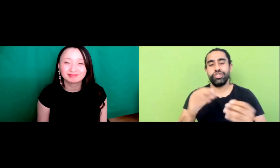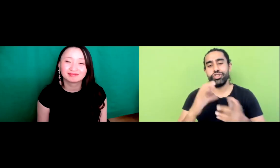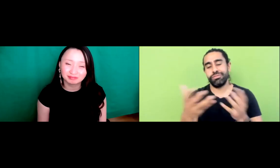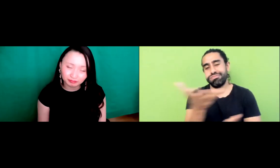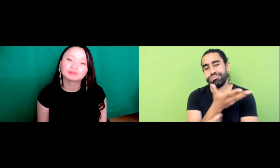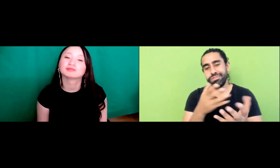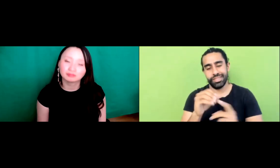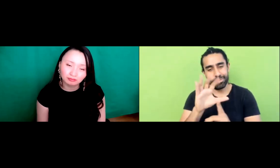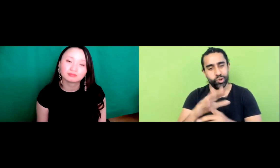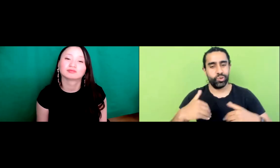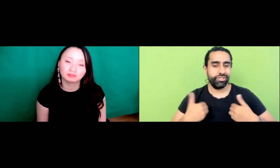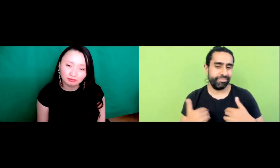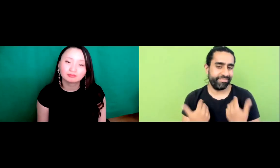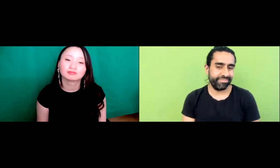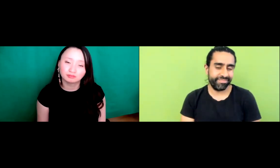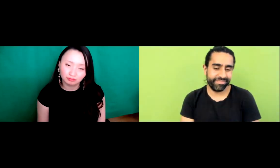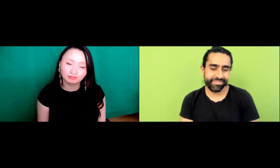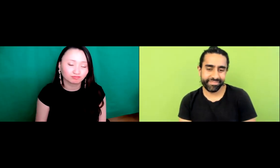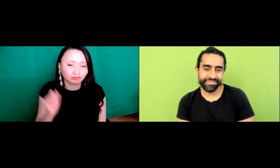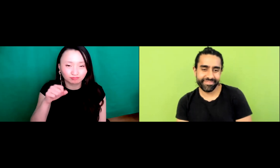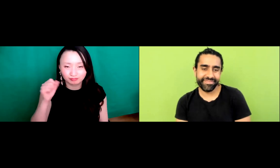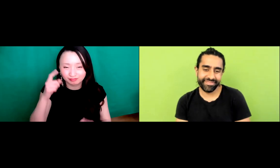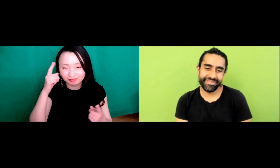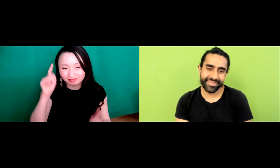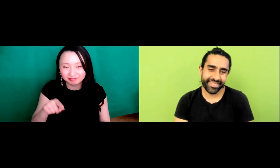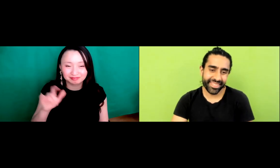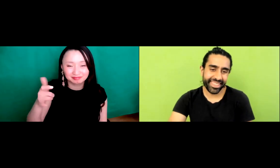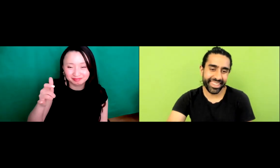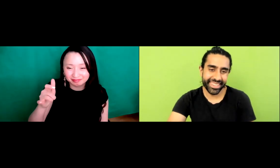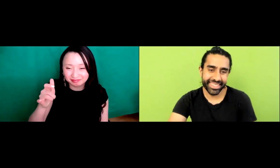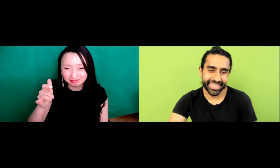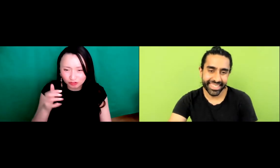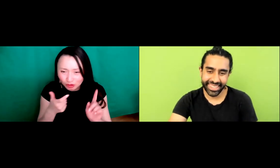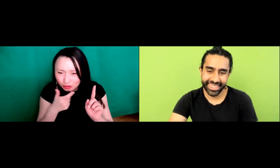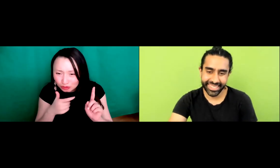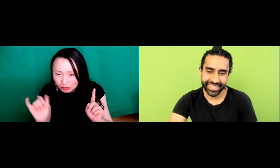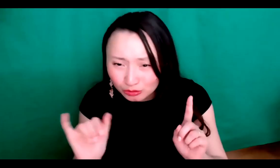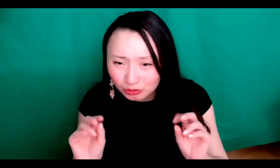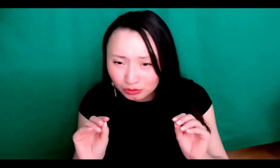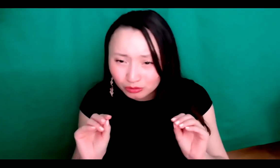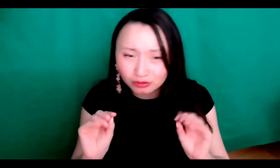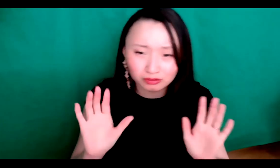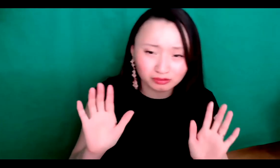Come fly here we can just exchange culture and information that way.